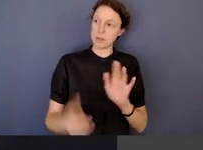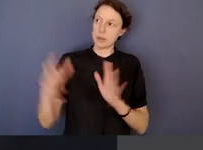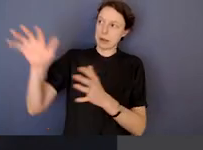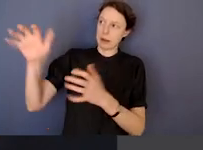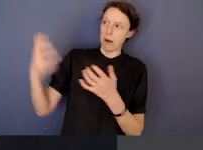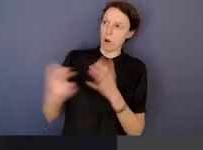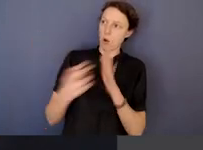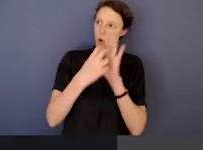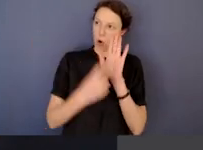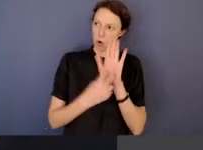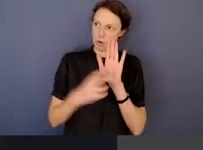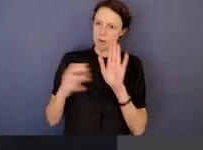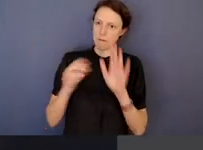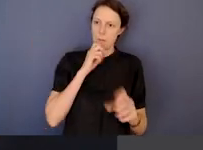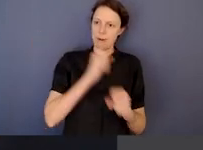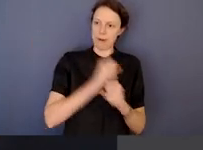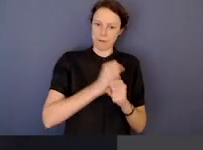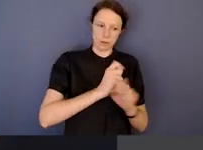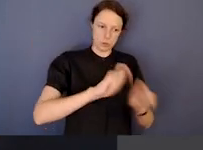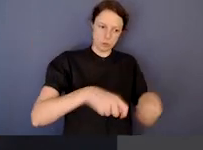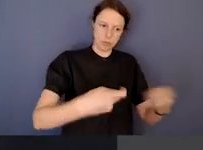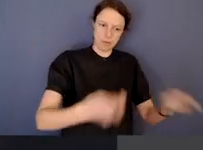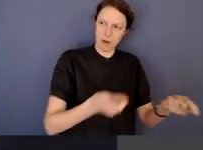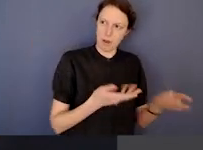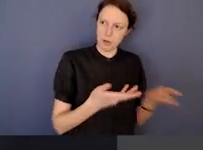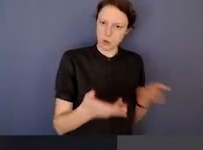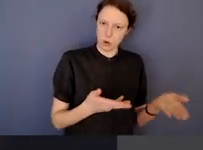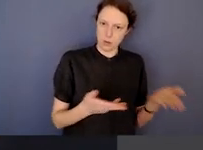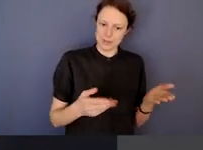services on behalf of government to beneficiaries.